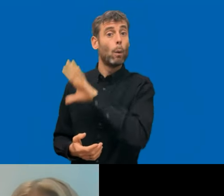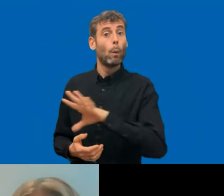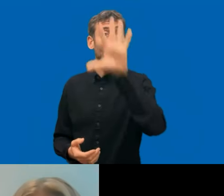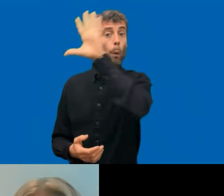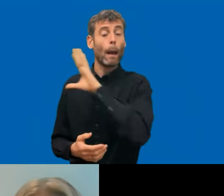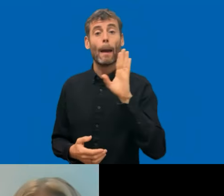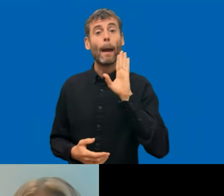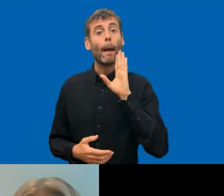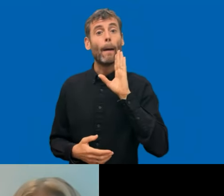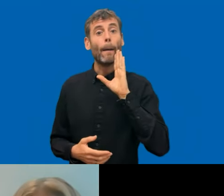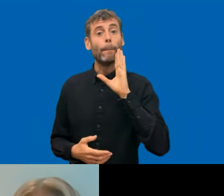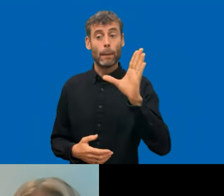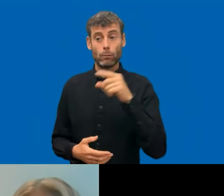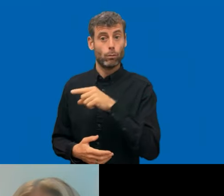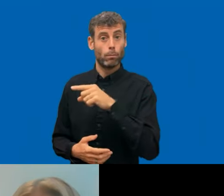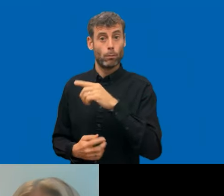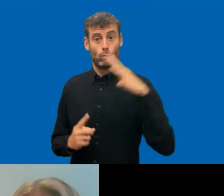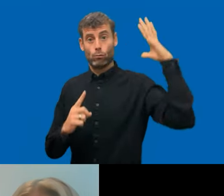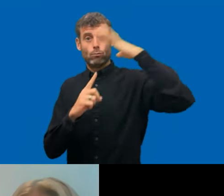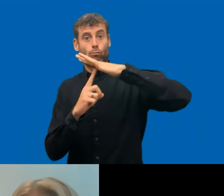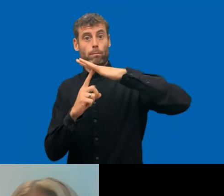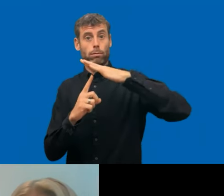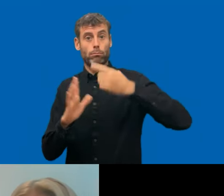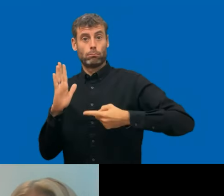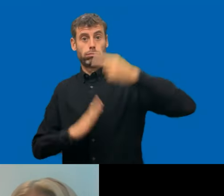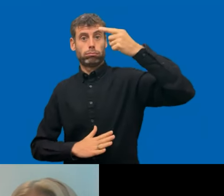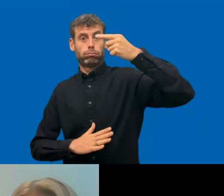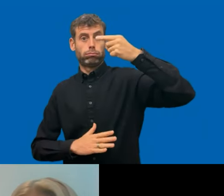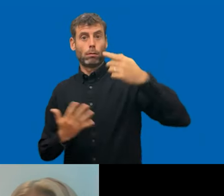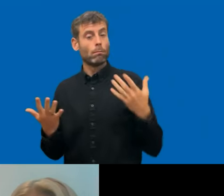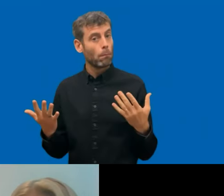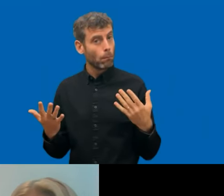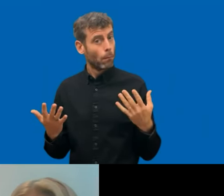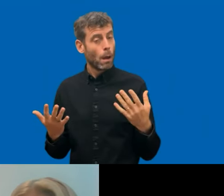and we can compare the results. Then I think that's I mean, it should be the way to go. But,